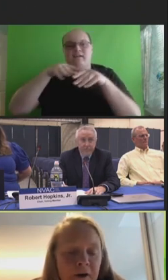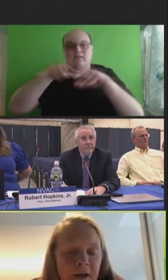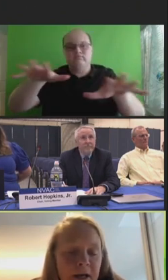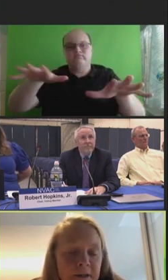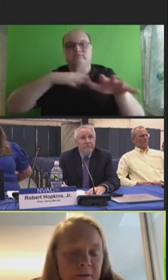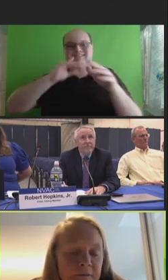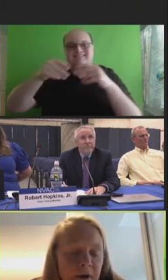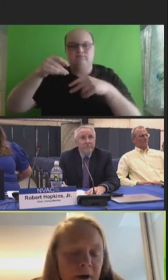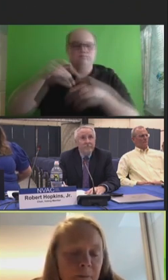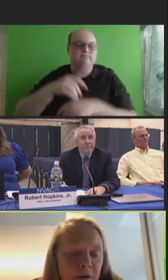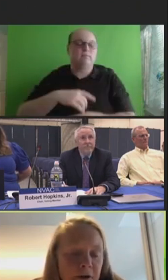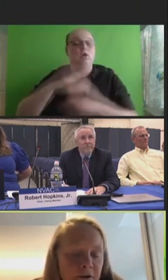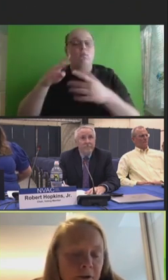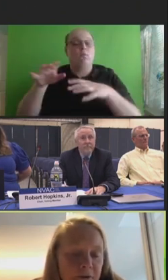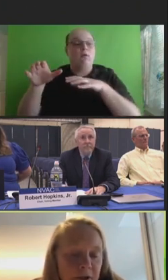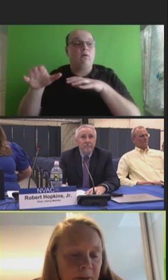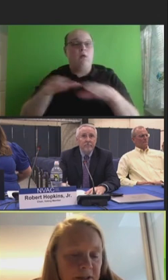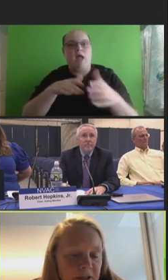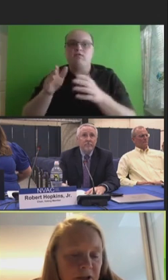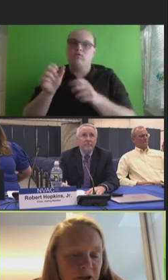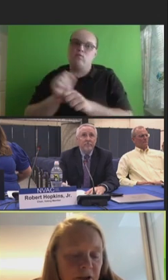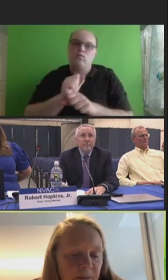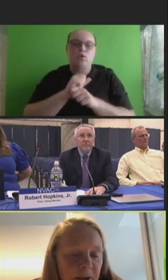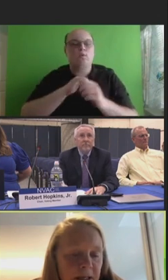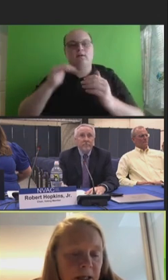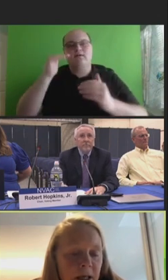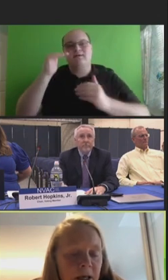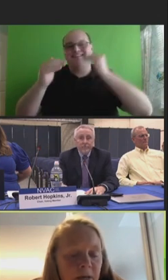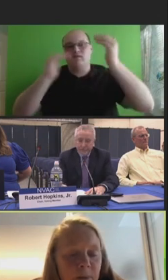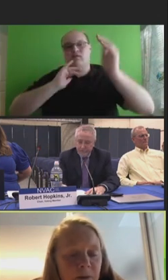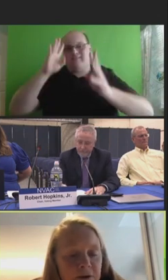We've been very active with our adult immunization committee.